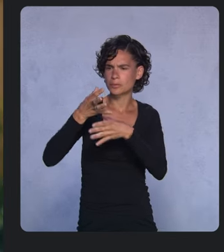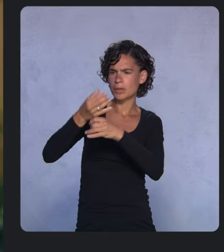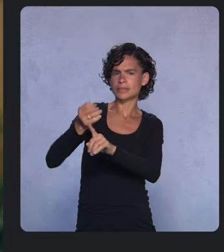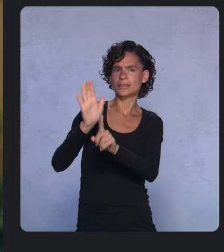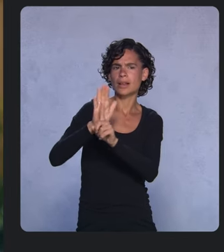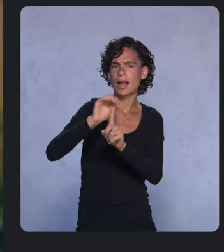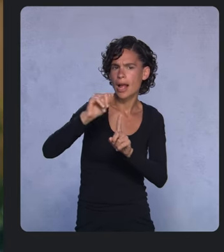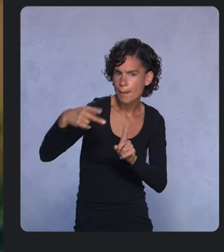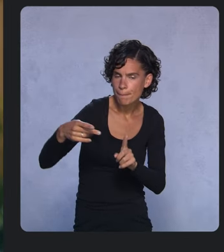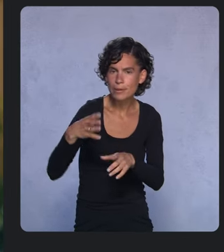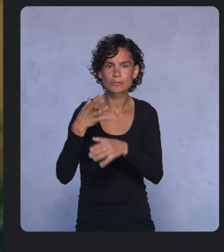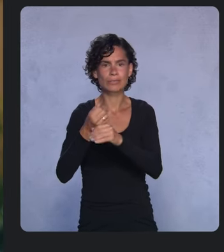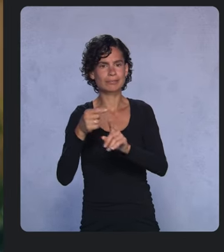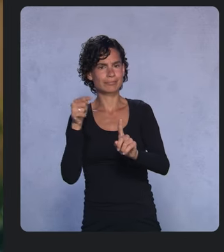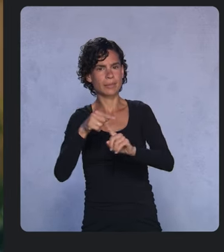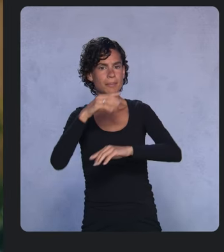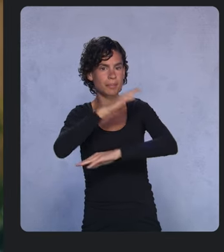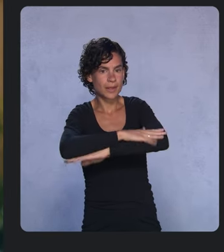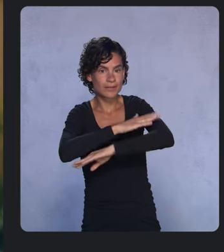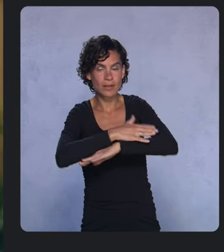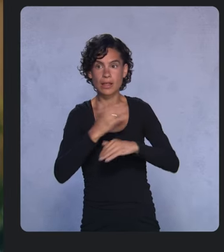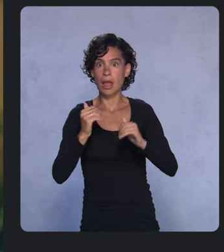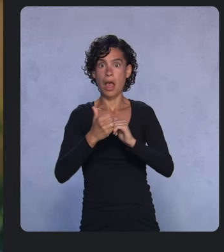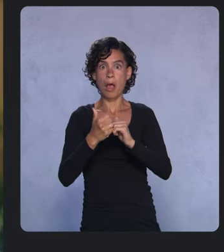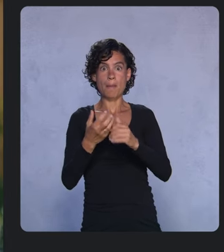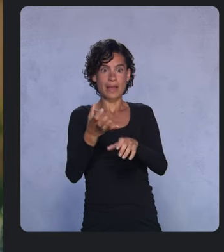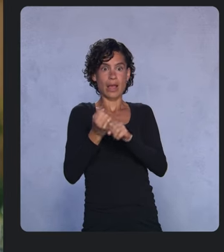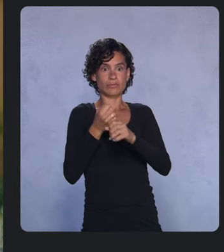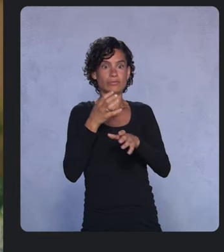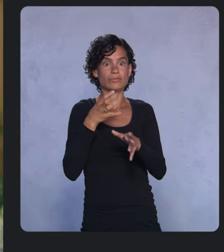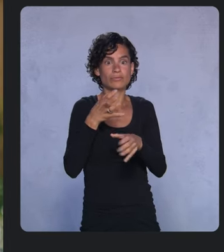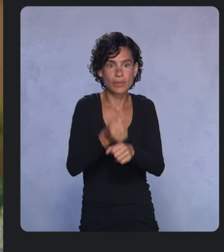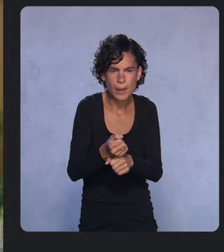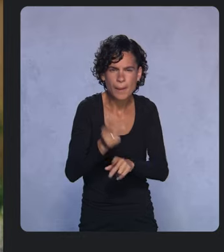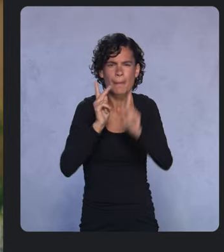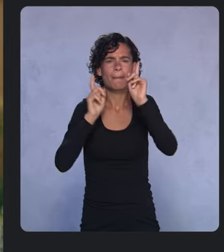To earn this trust, we believe people should understand how apps use their data,